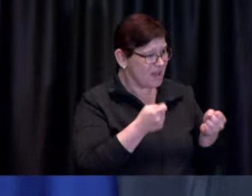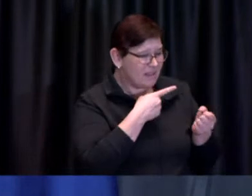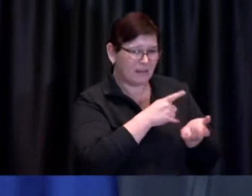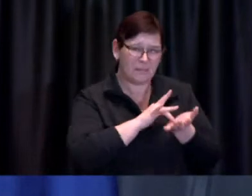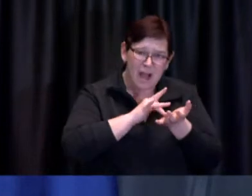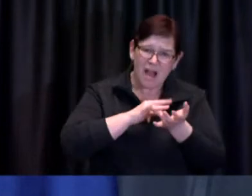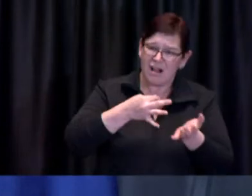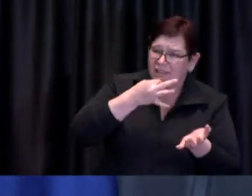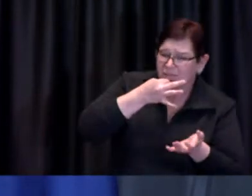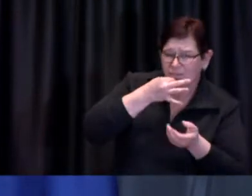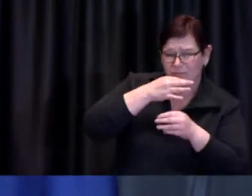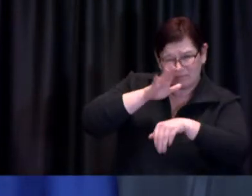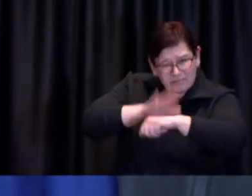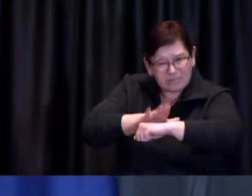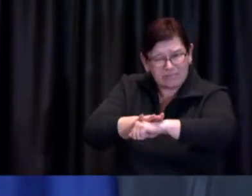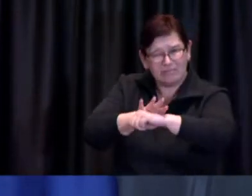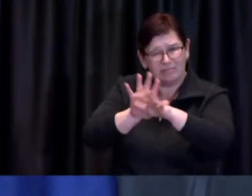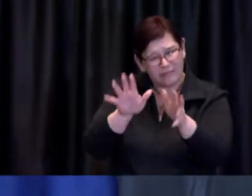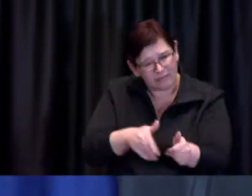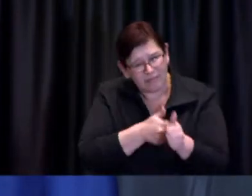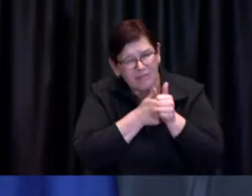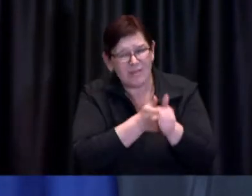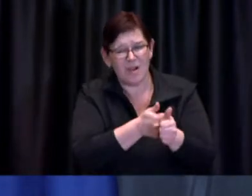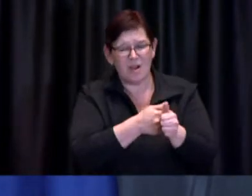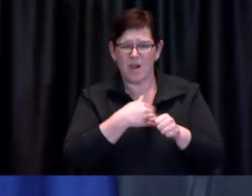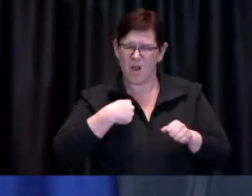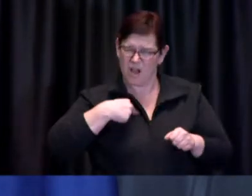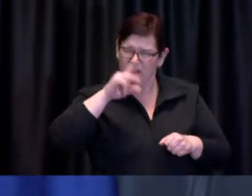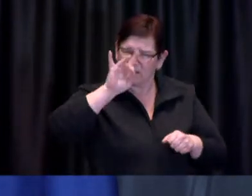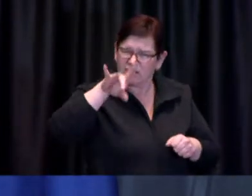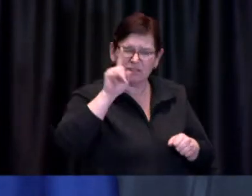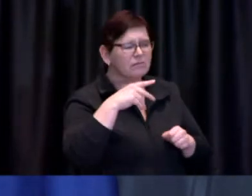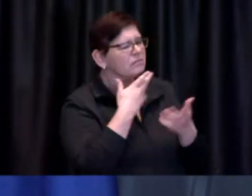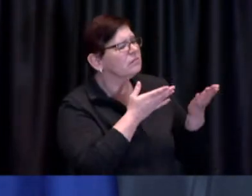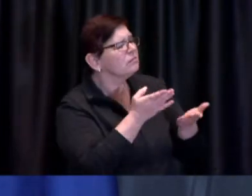what should be done I've asked lots of questions I often put those questions of balance on the table